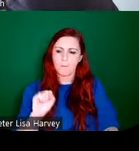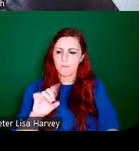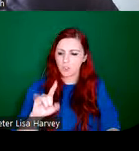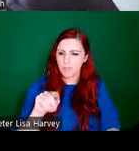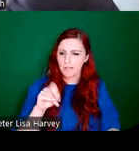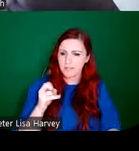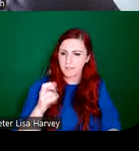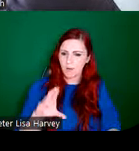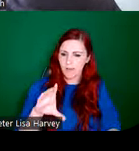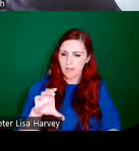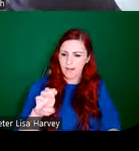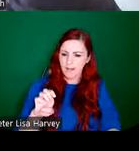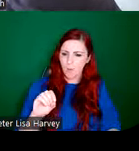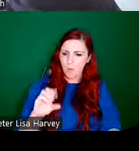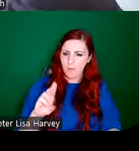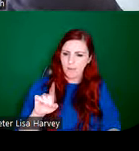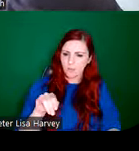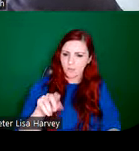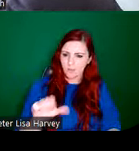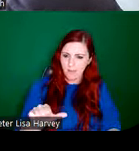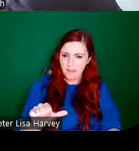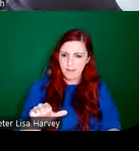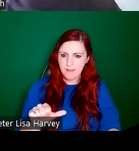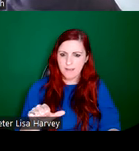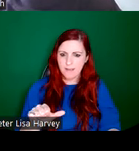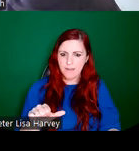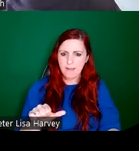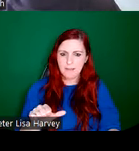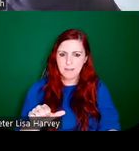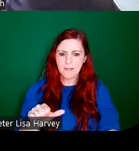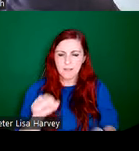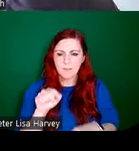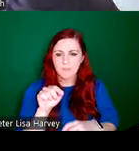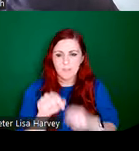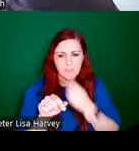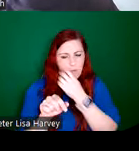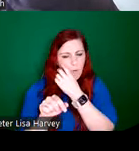and Cleopatra, "age cannot wither nor custom stale their infinite variety", I